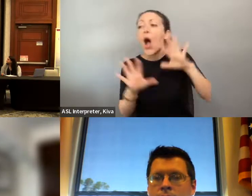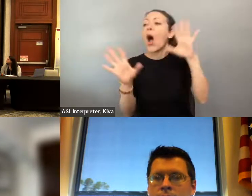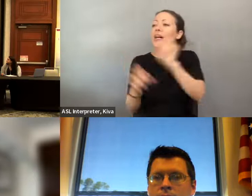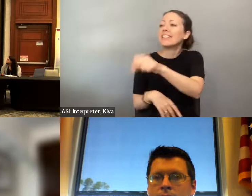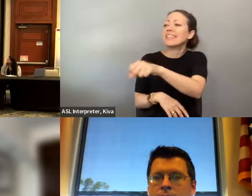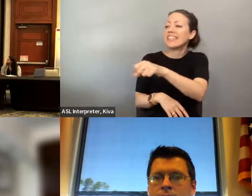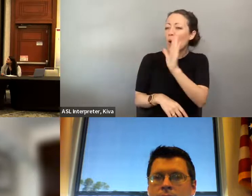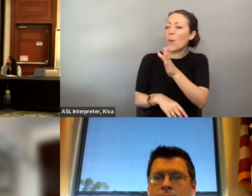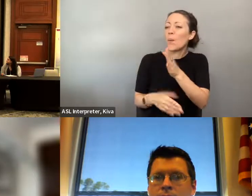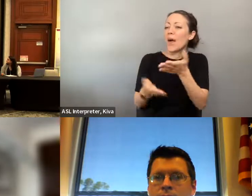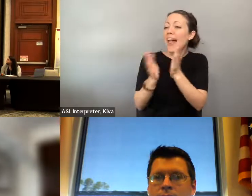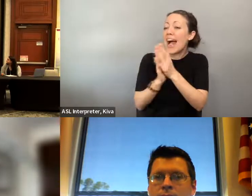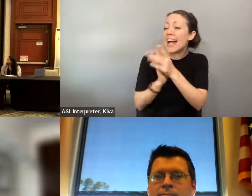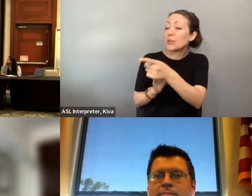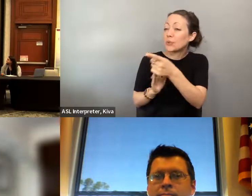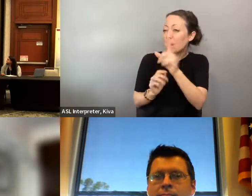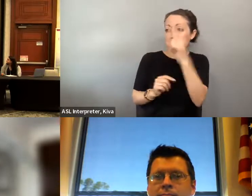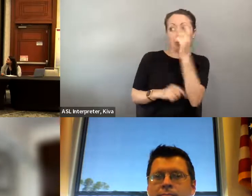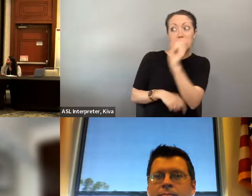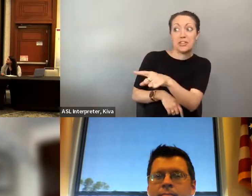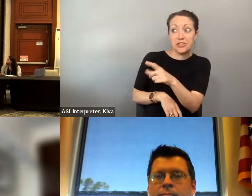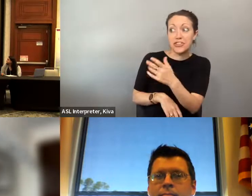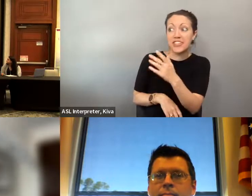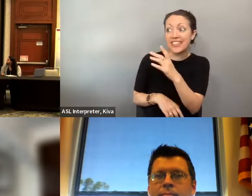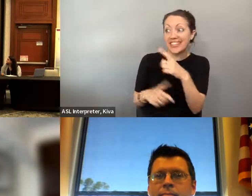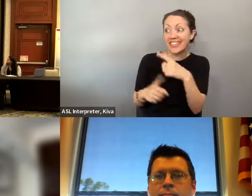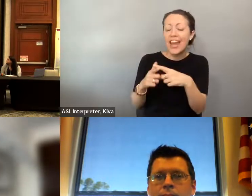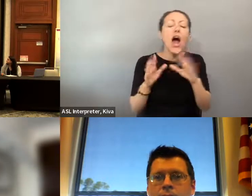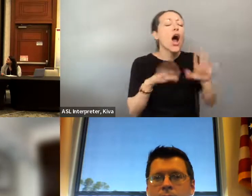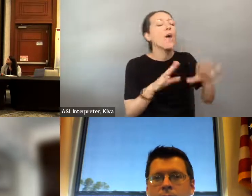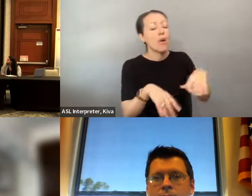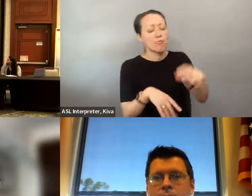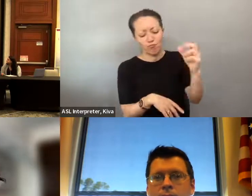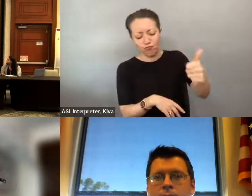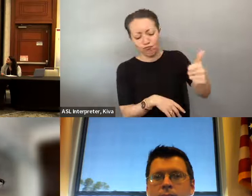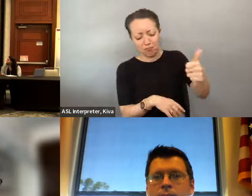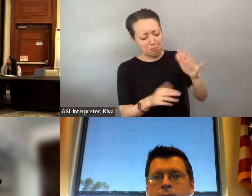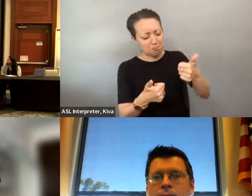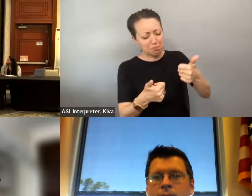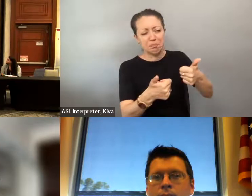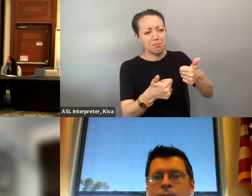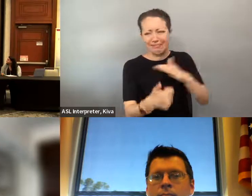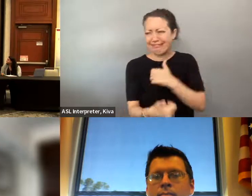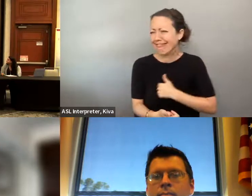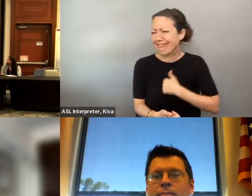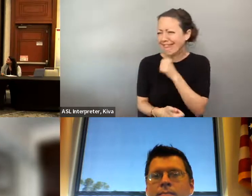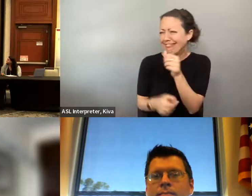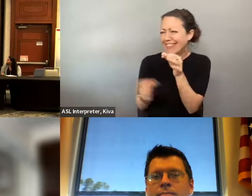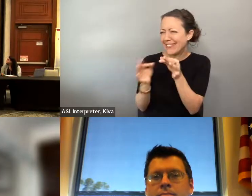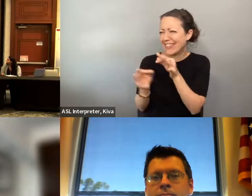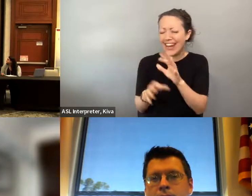meant to go to me last, there. But we're gonna Yeah, thank you. I think you meant to go to me last There » Maddie: I was going to transition and ask you to speak a bit. » Nadine: Okay. Yeah, I was going to transition and ask you to speak a bit about your and ask your question. » Maddie: And then ask your question.